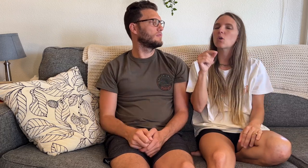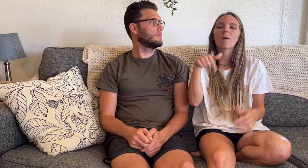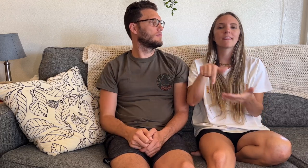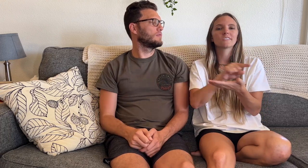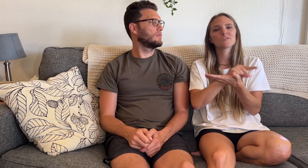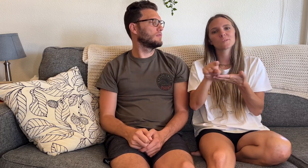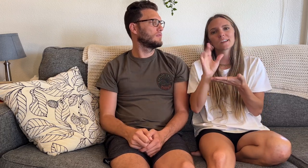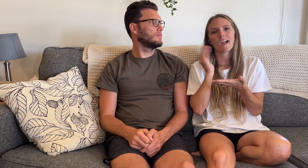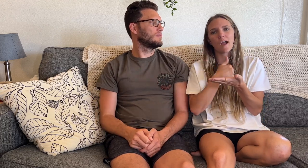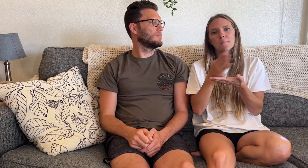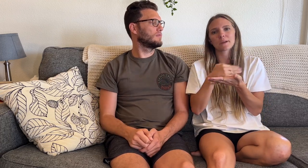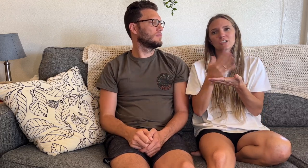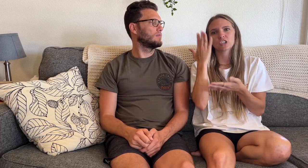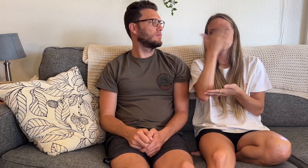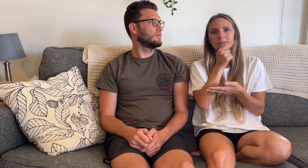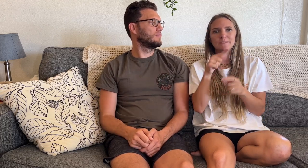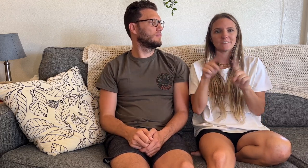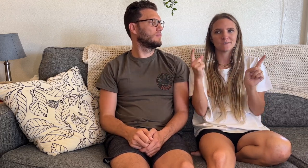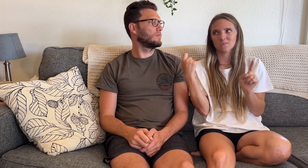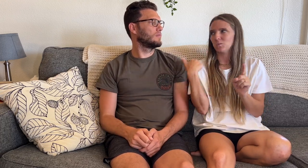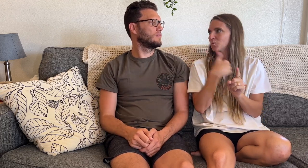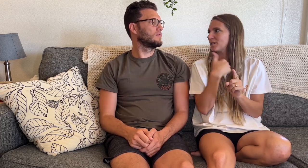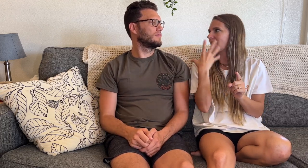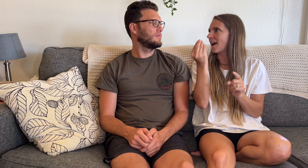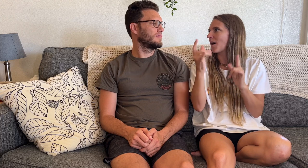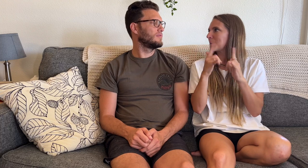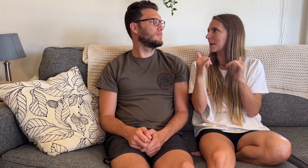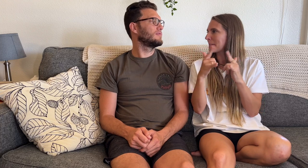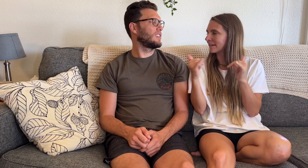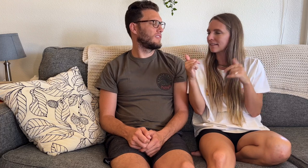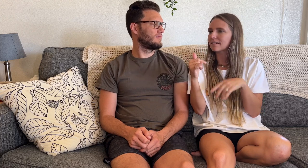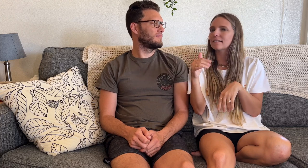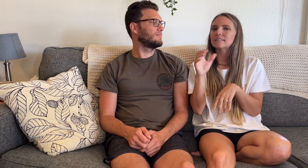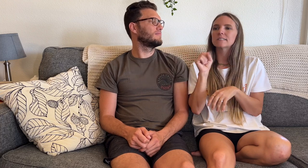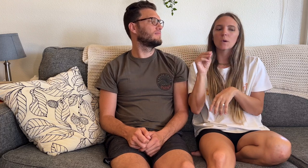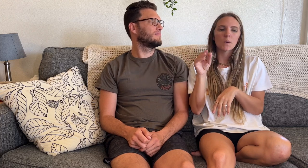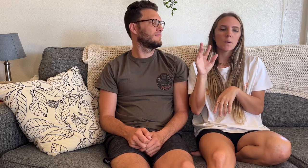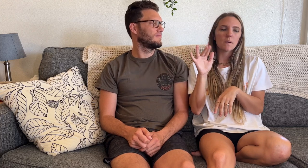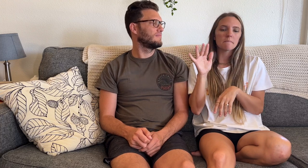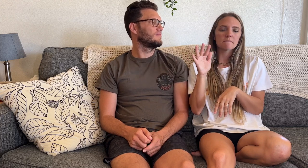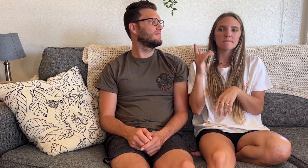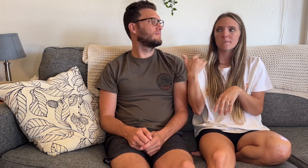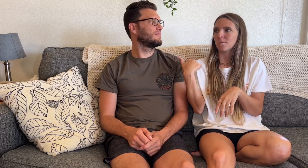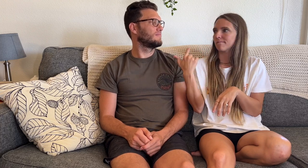So this week our budget is a little different because we are going camping.